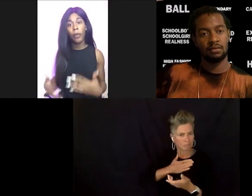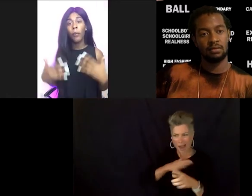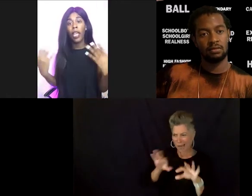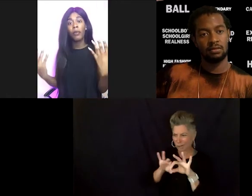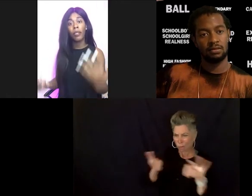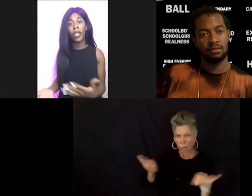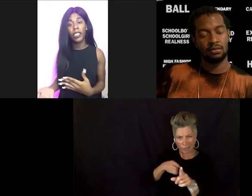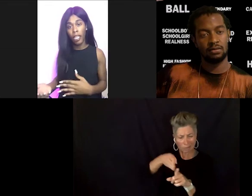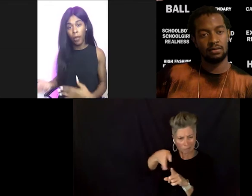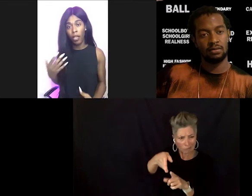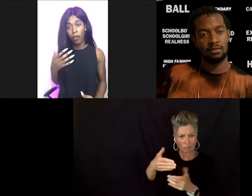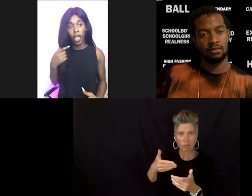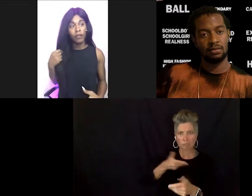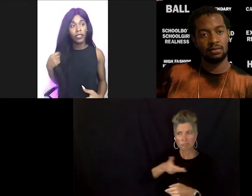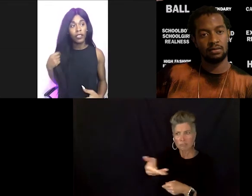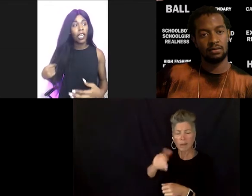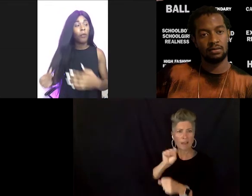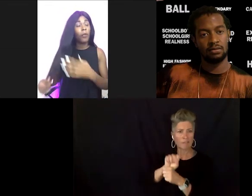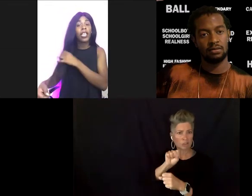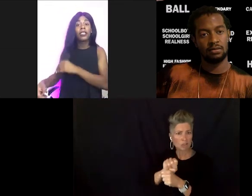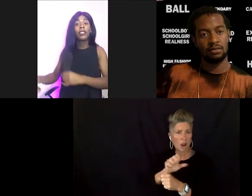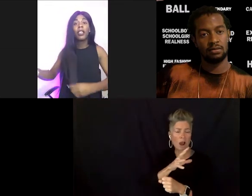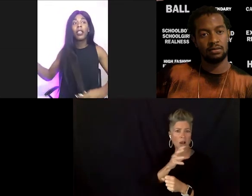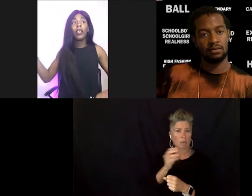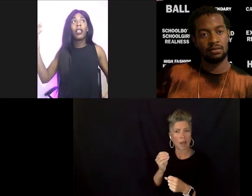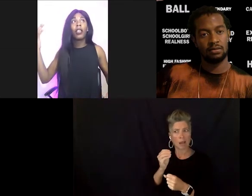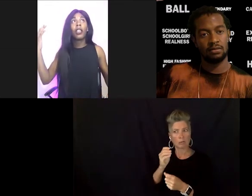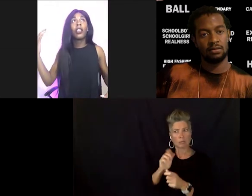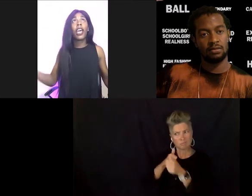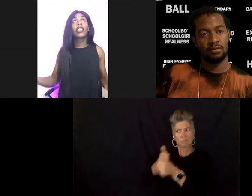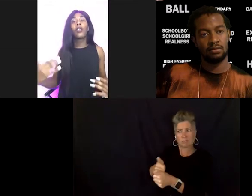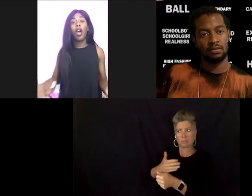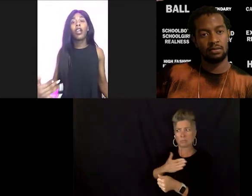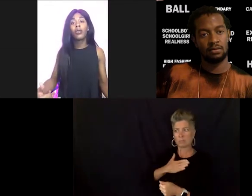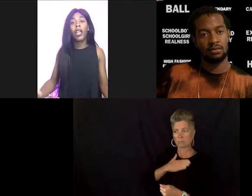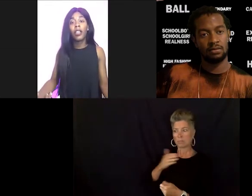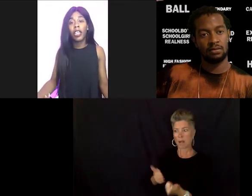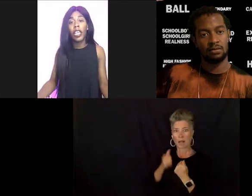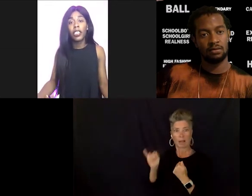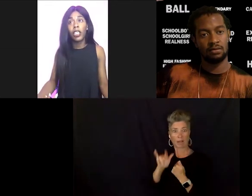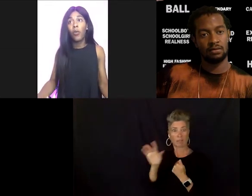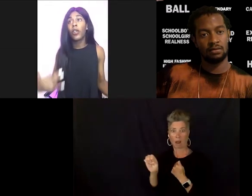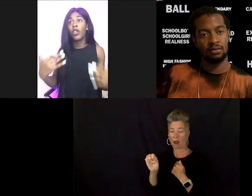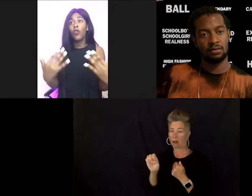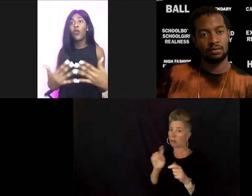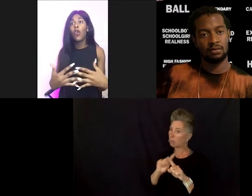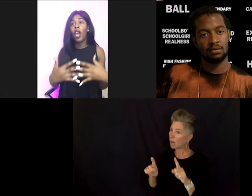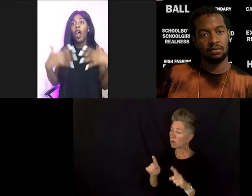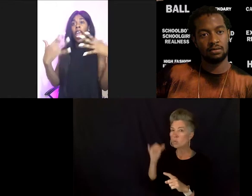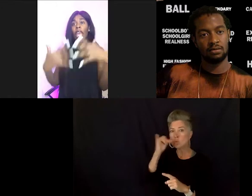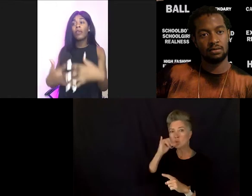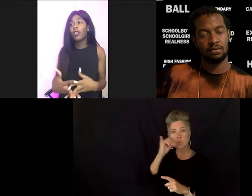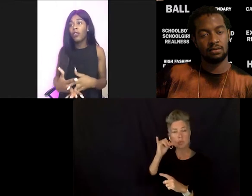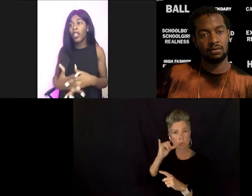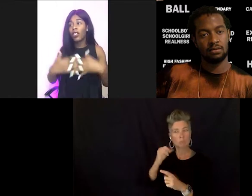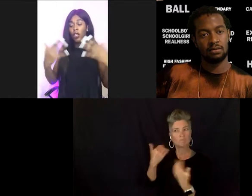and be able to maintain my own lifestyle. But that, that's how harsh reality is and so when you are able to do that,